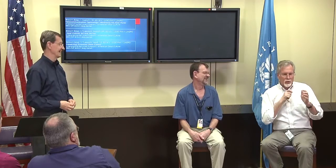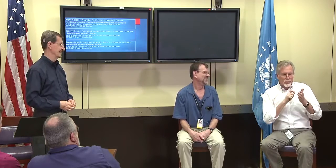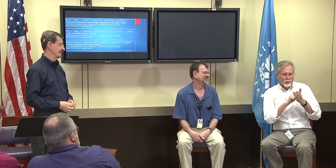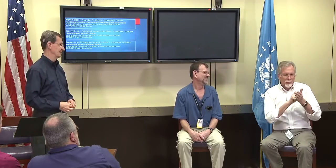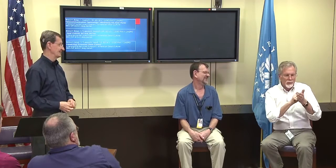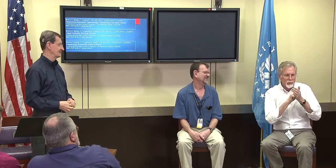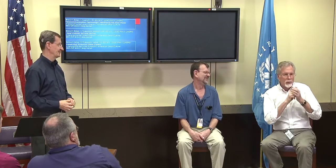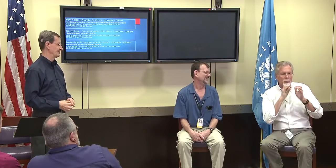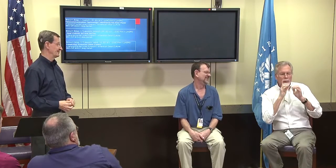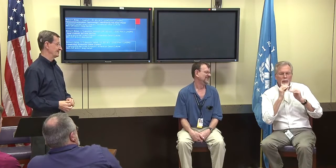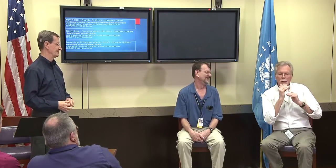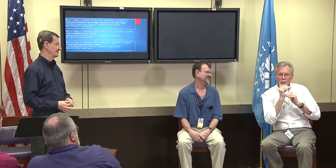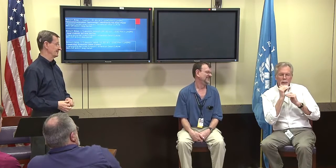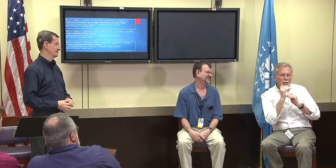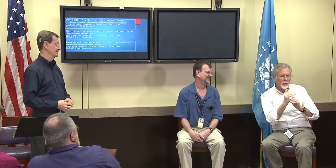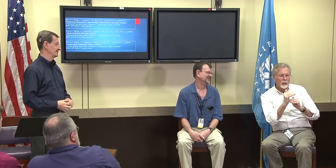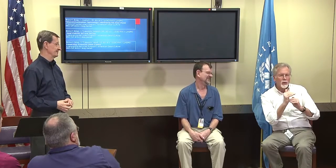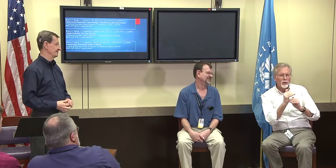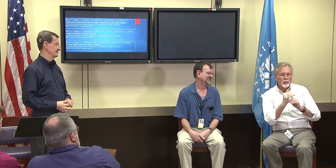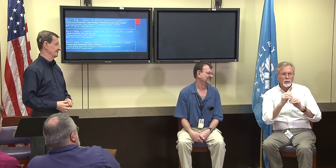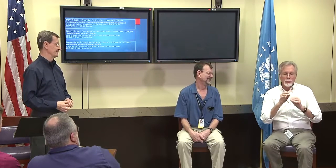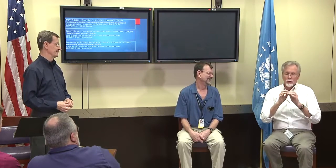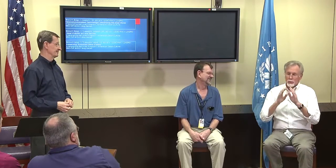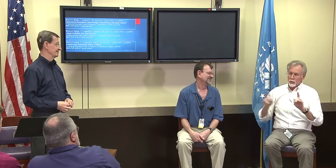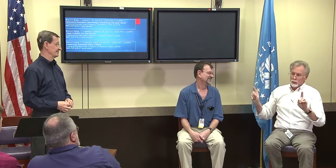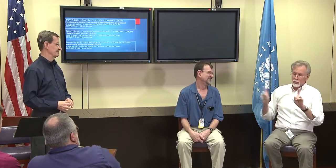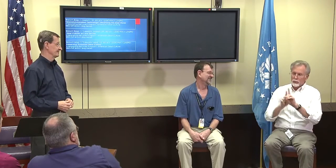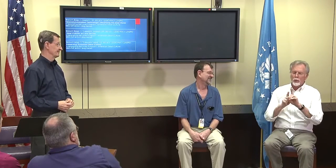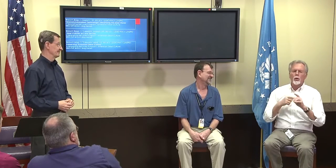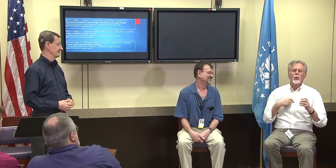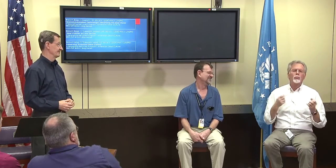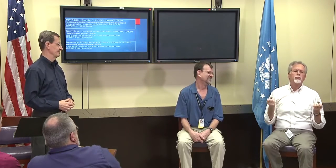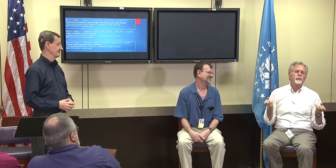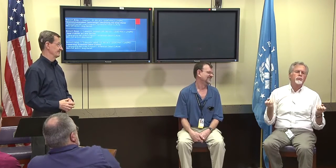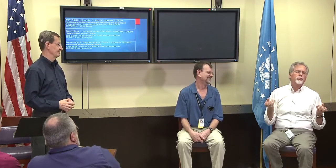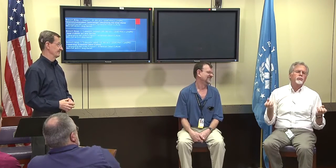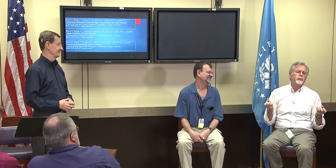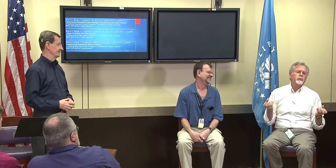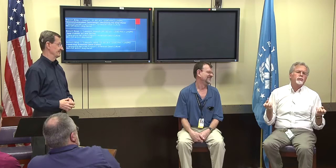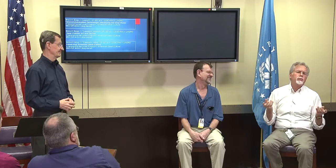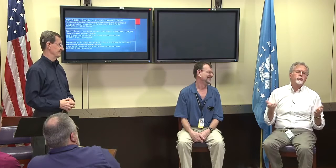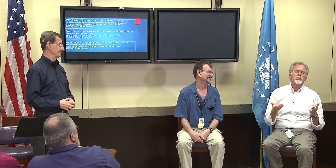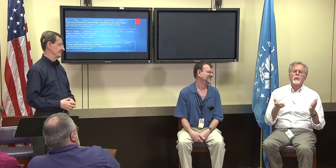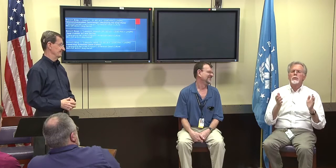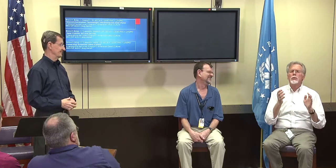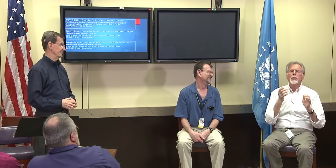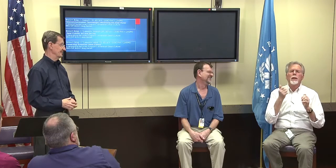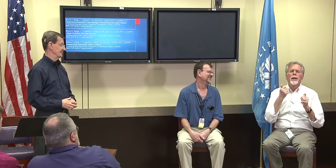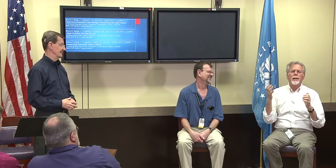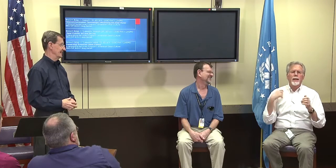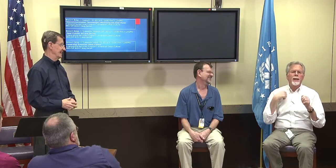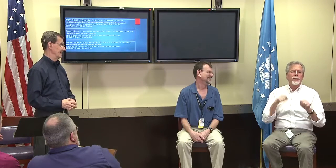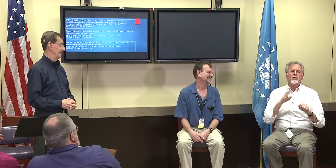in a situation where I need an interpret, I have to either find one or have more limited communication or writing back and forth but if there were something there